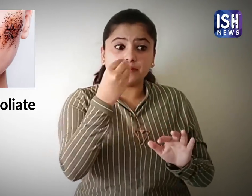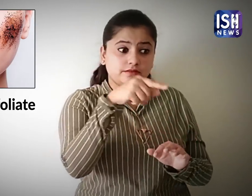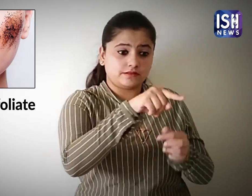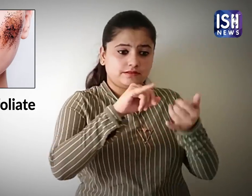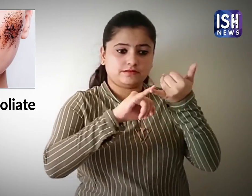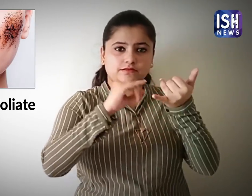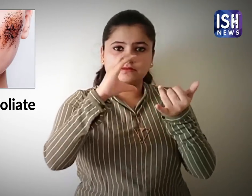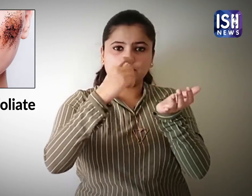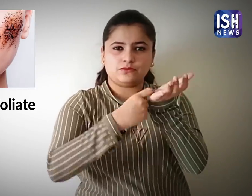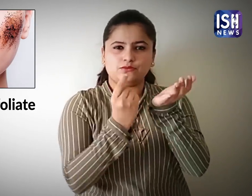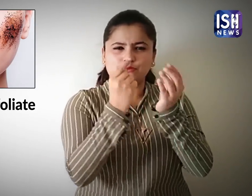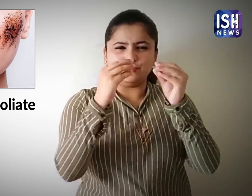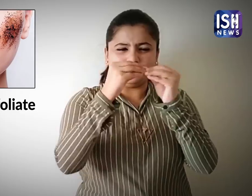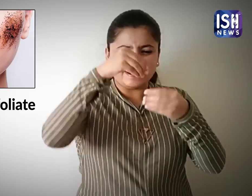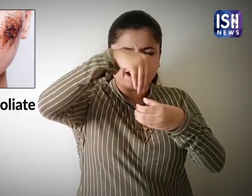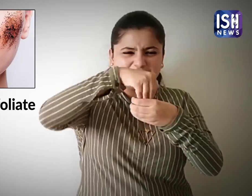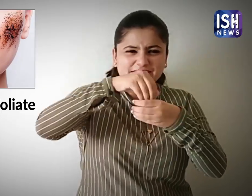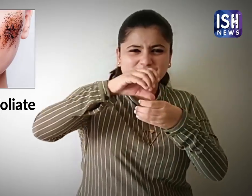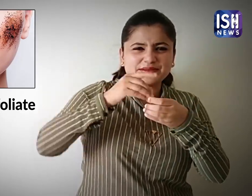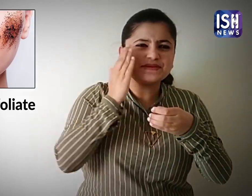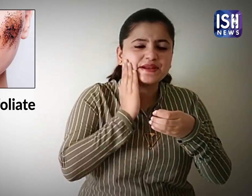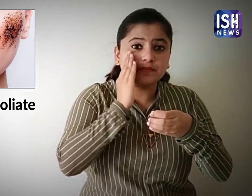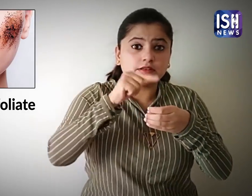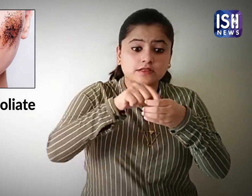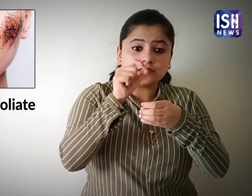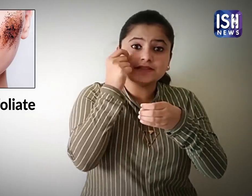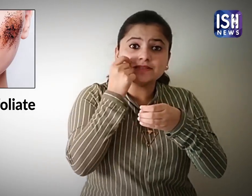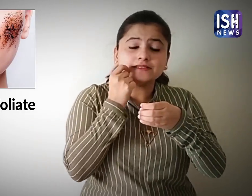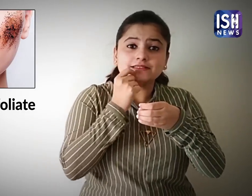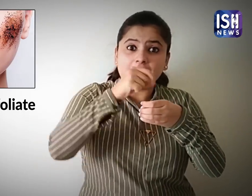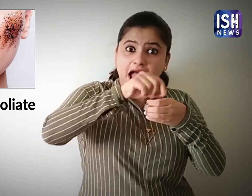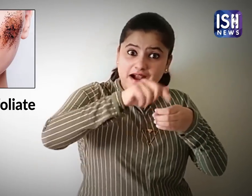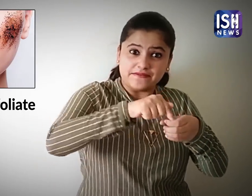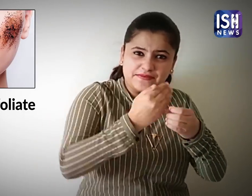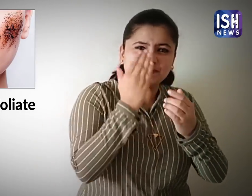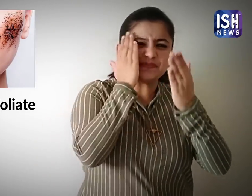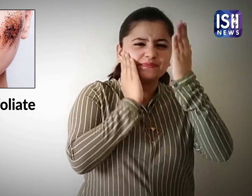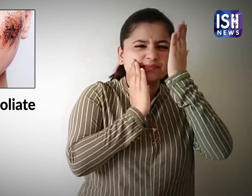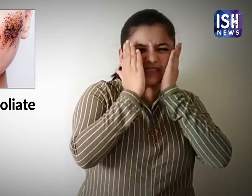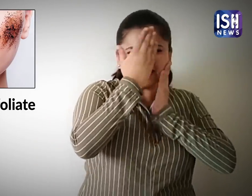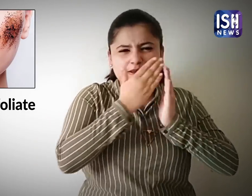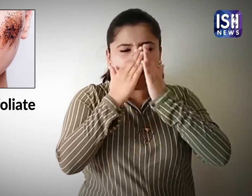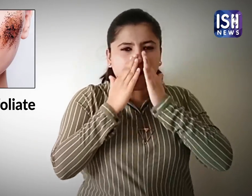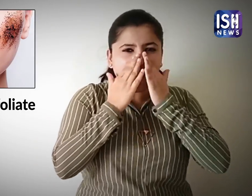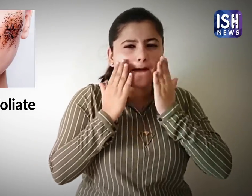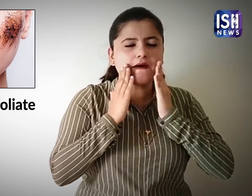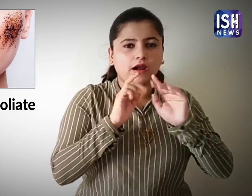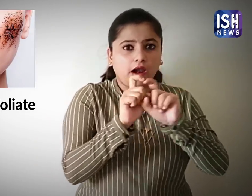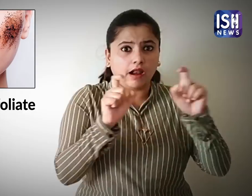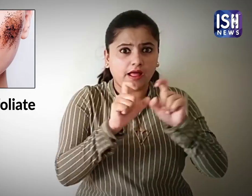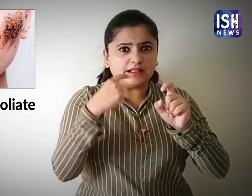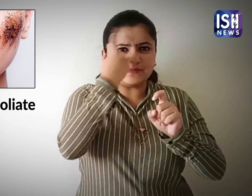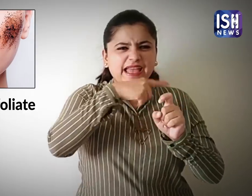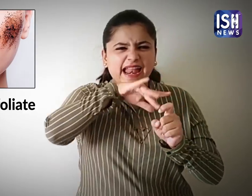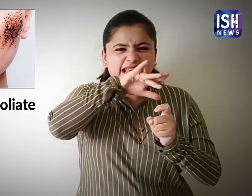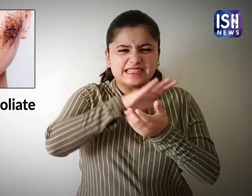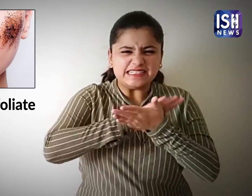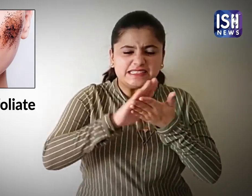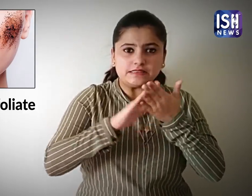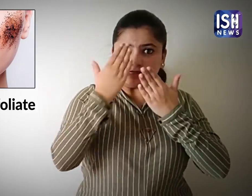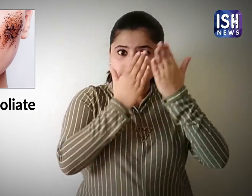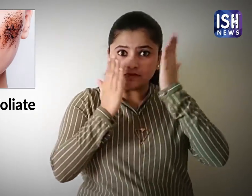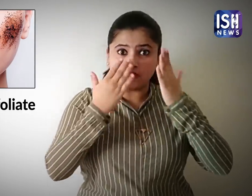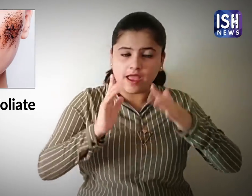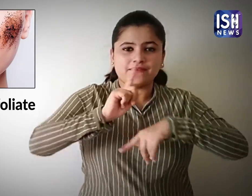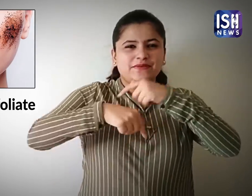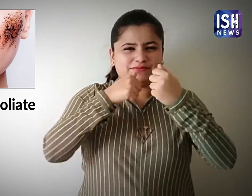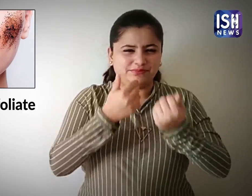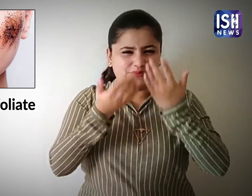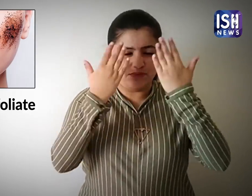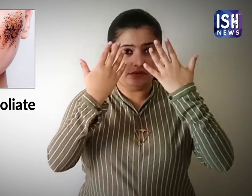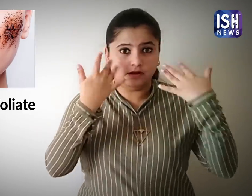It is better to use a scrub to exfoliate the skin.